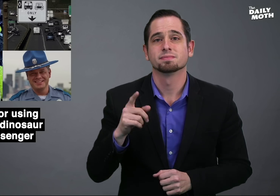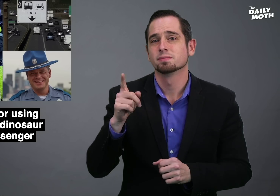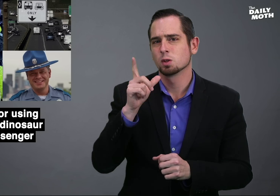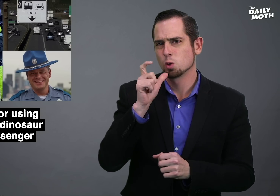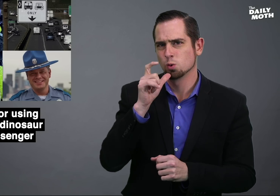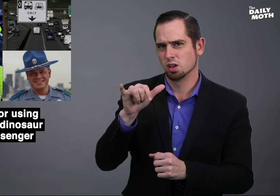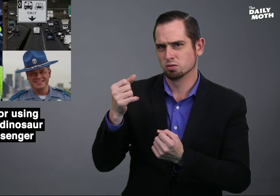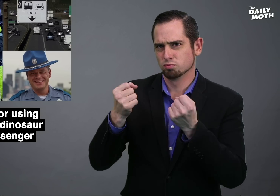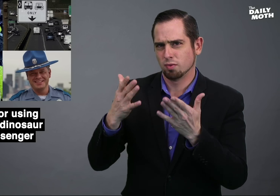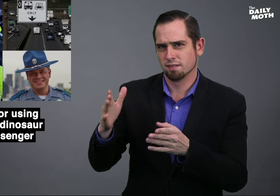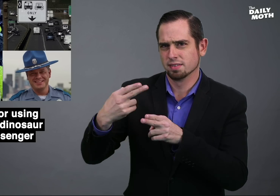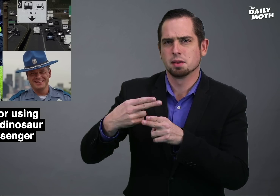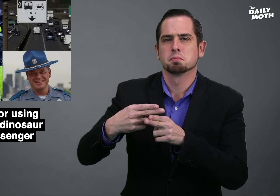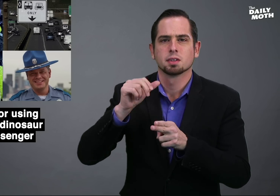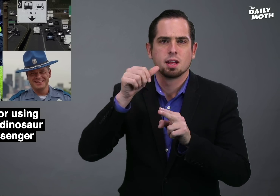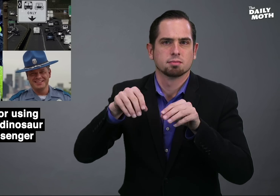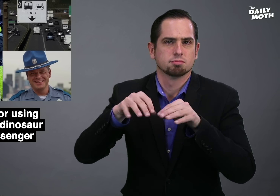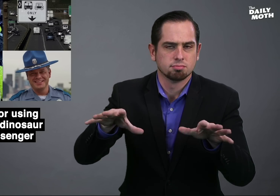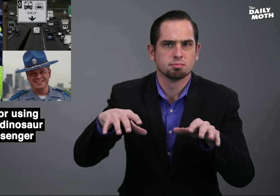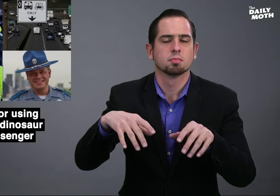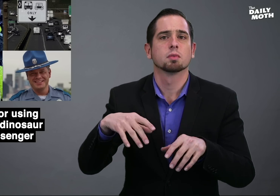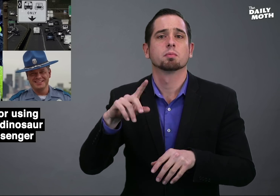The identity of the driver was not disclosed.